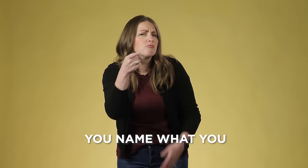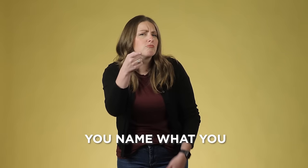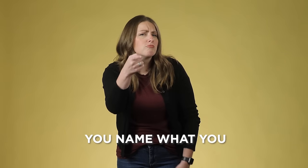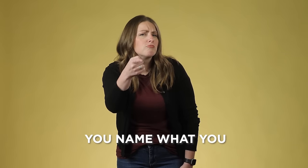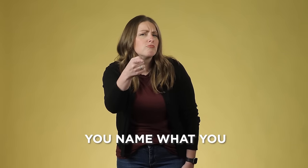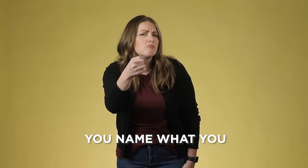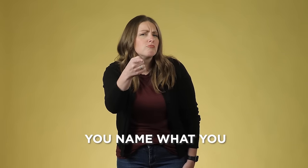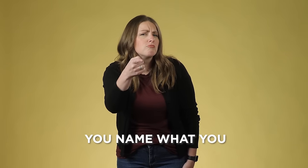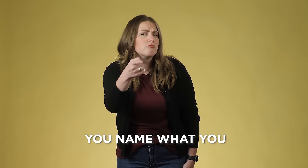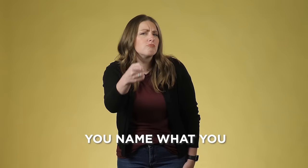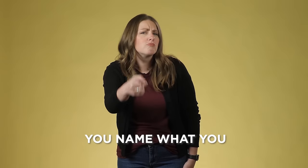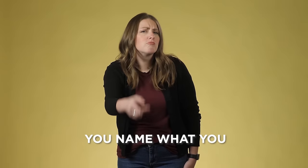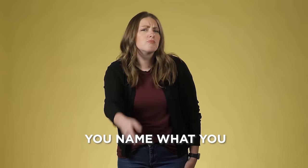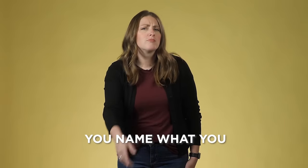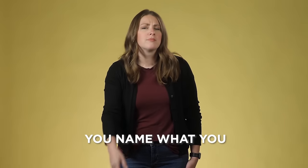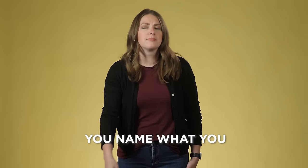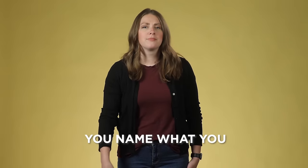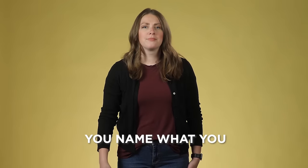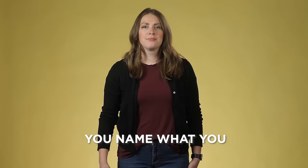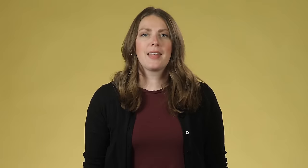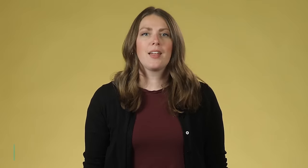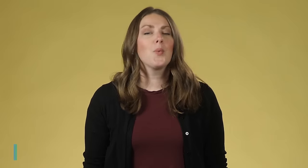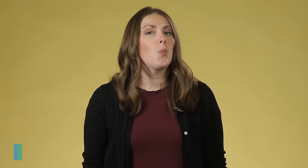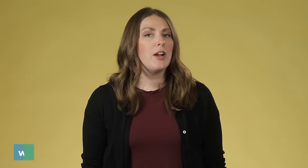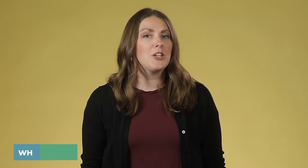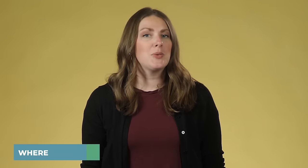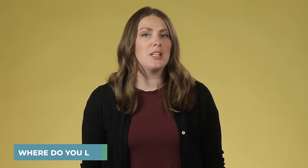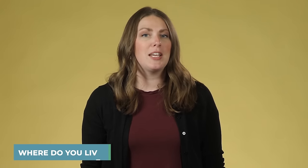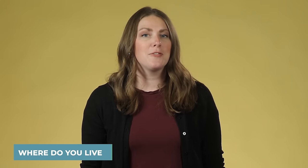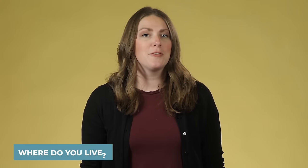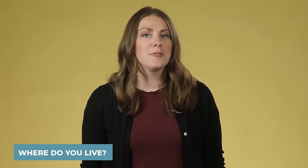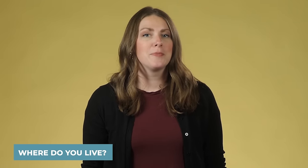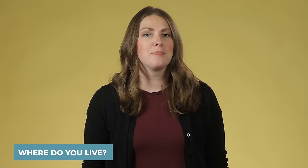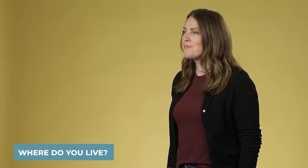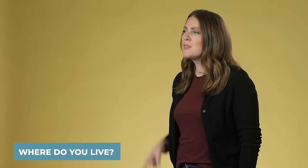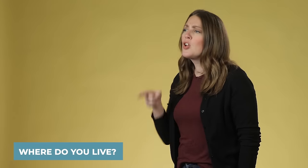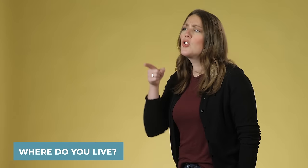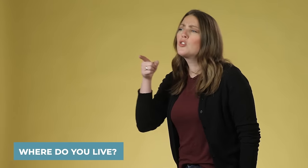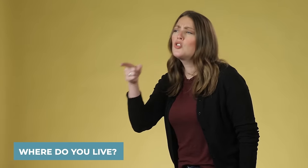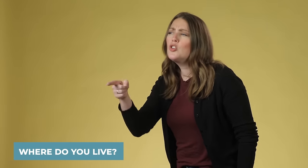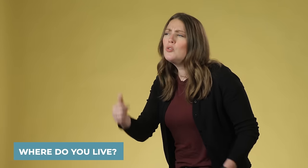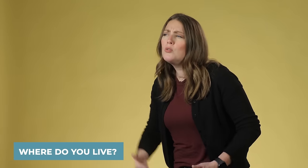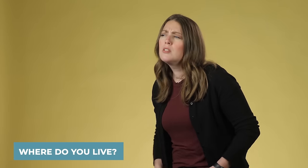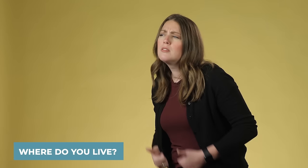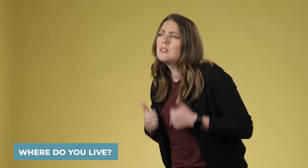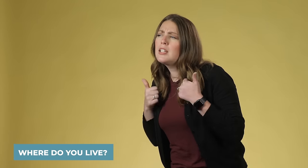Where is the bathroom? 'Bathroom where?'